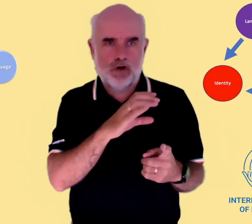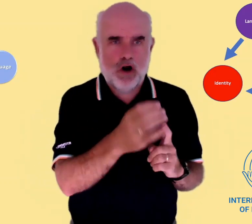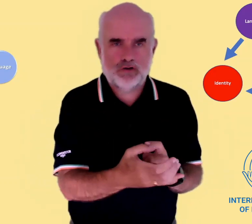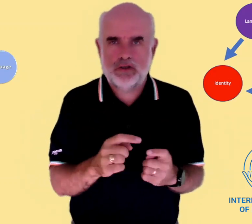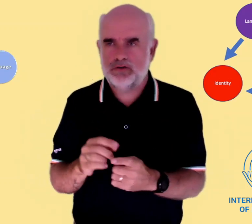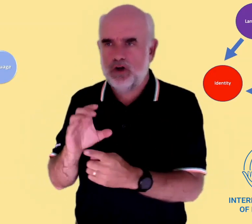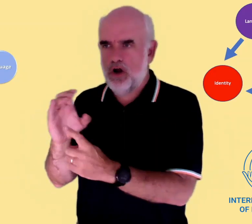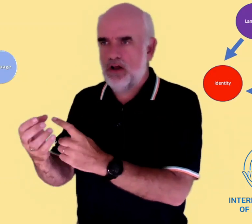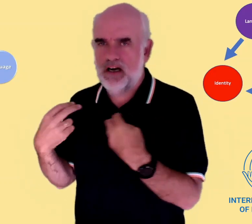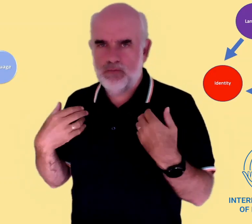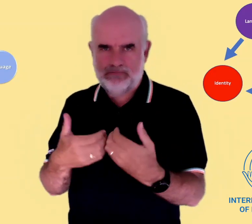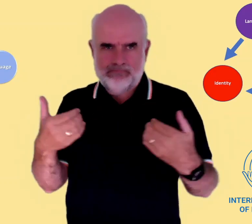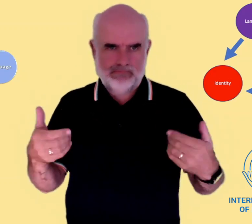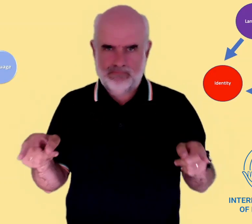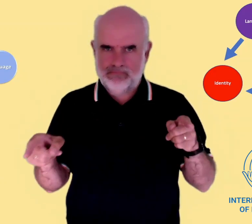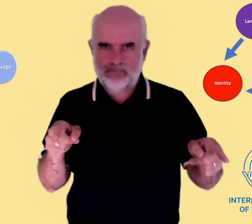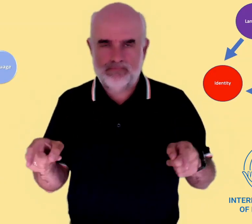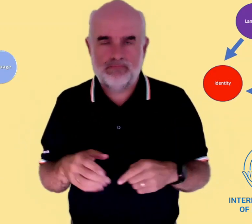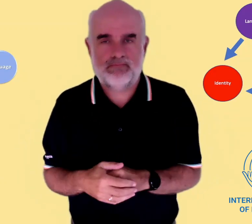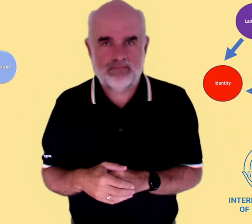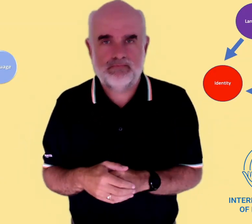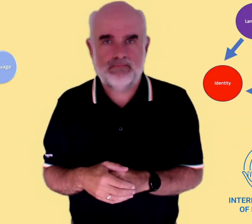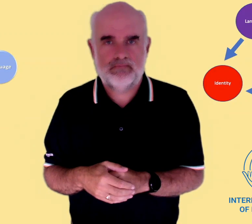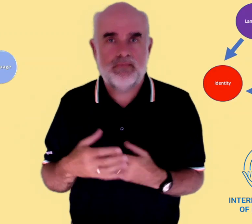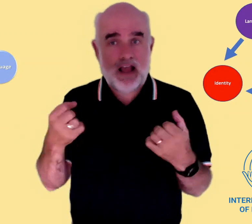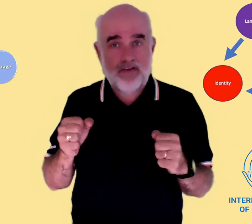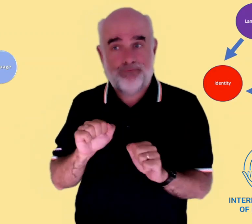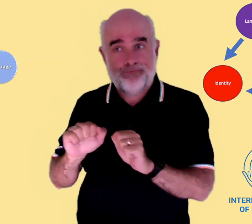too. But how do we separate out what is language from what is culture given their close connection?